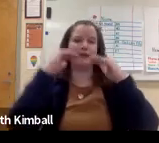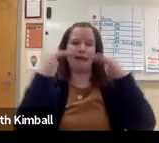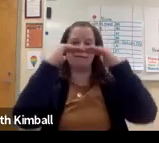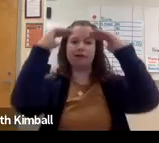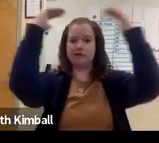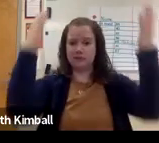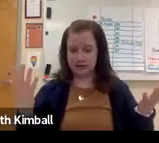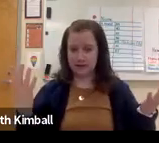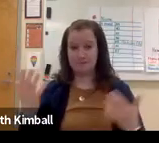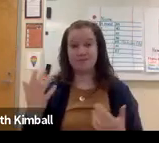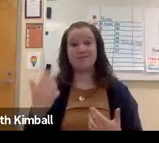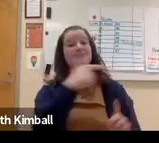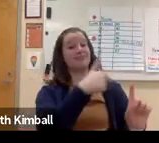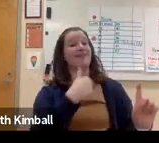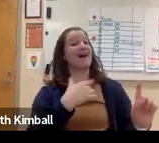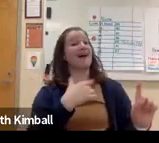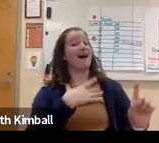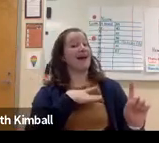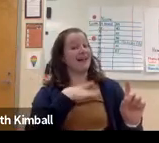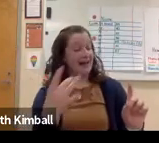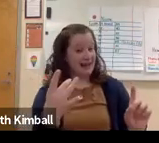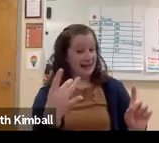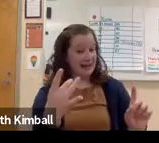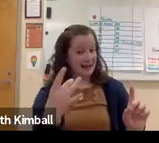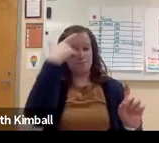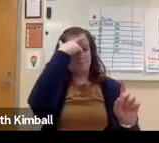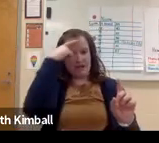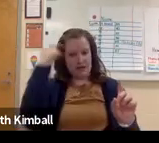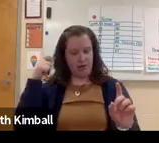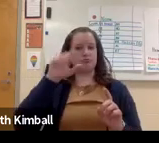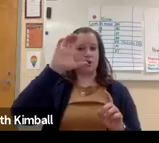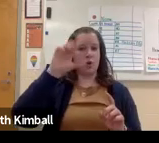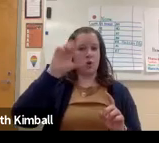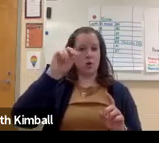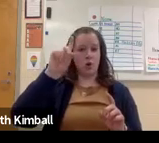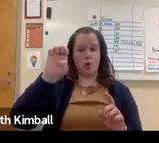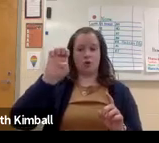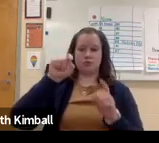through that site at advancing levels. And one of the things that I like about that